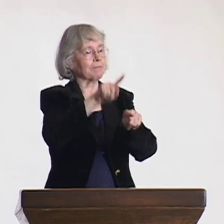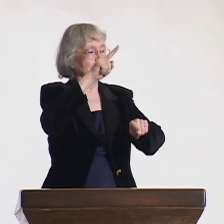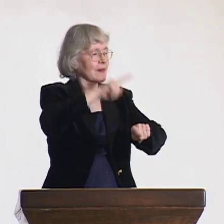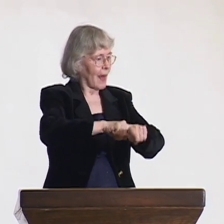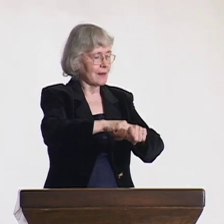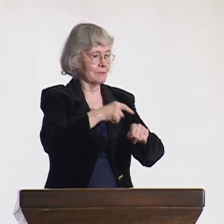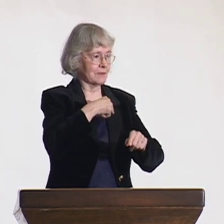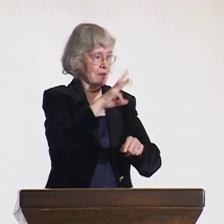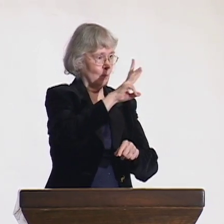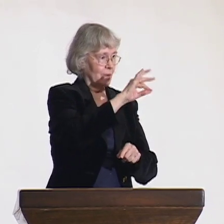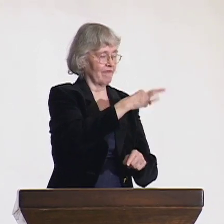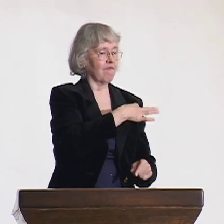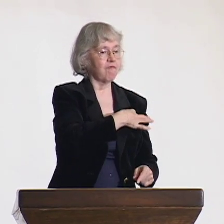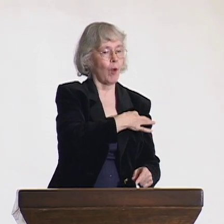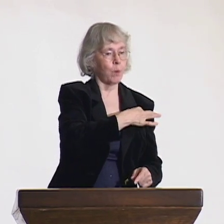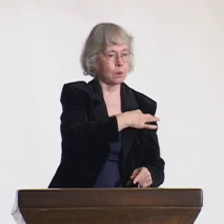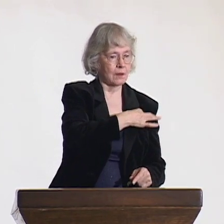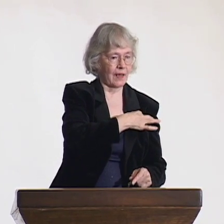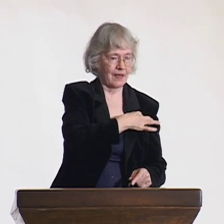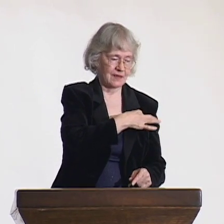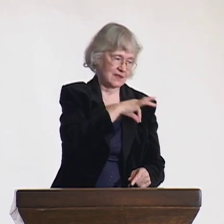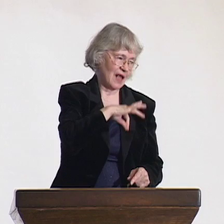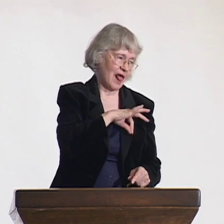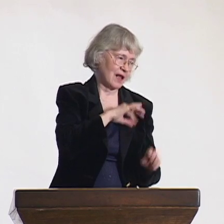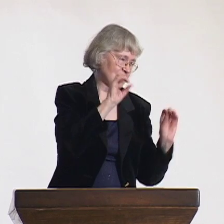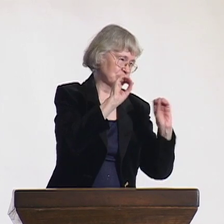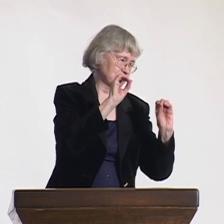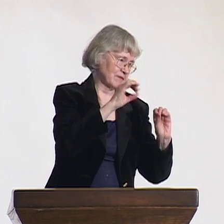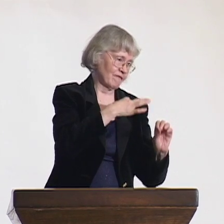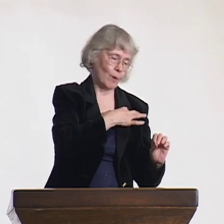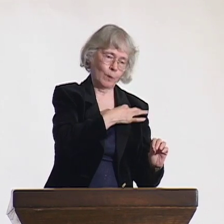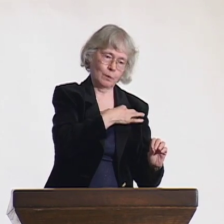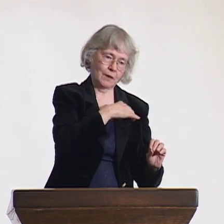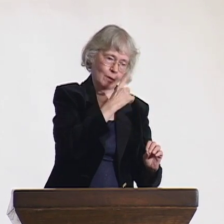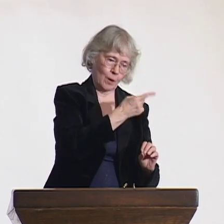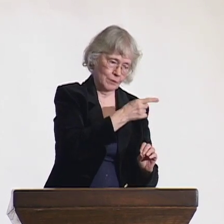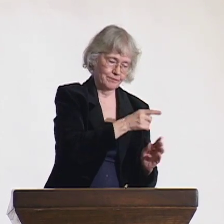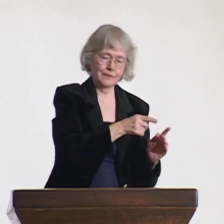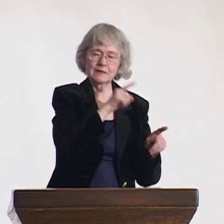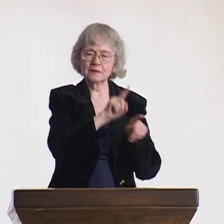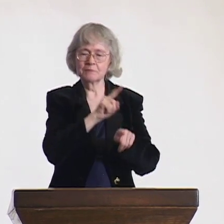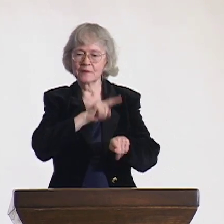as an executive director, I became the first female director at the FAD.